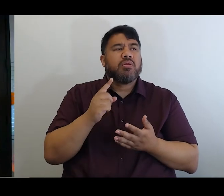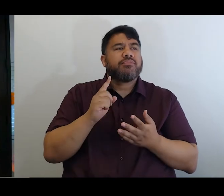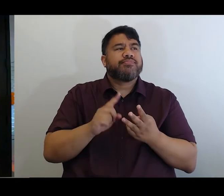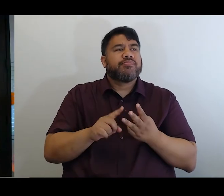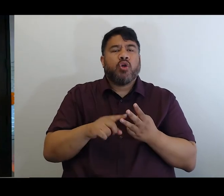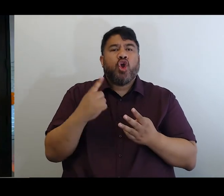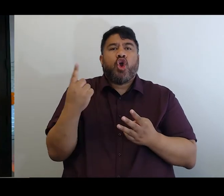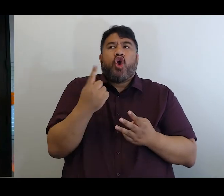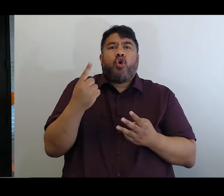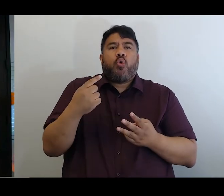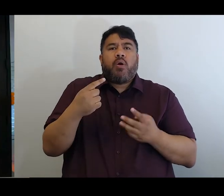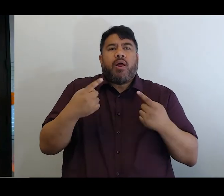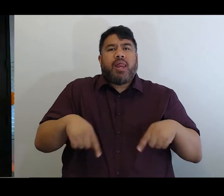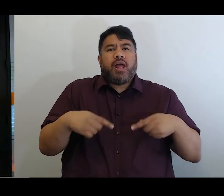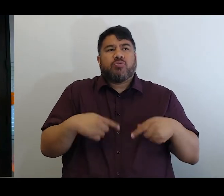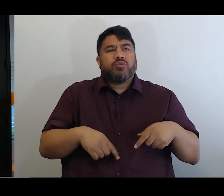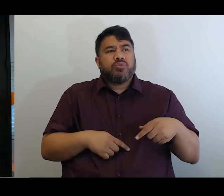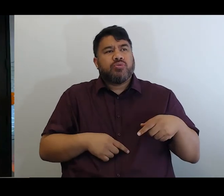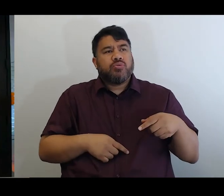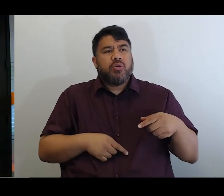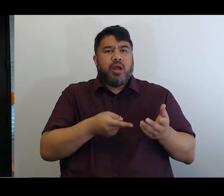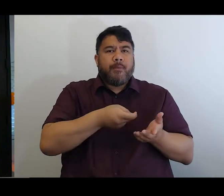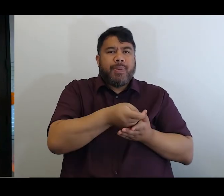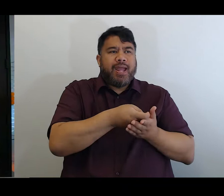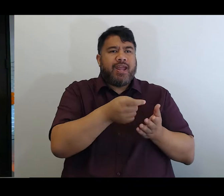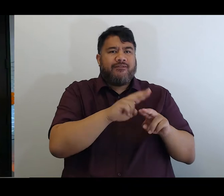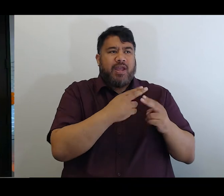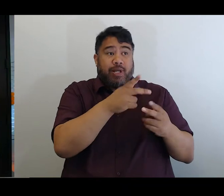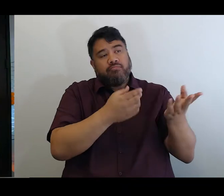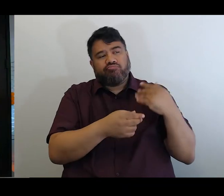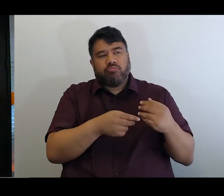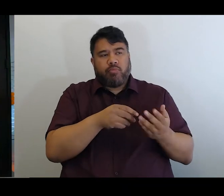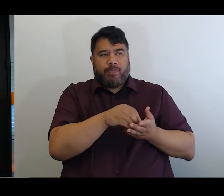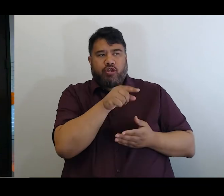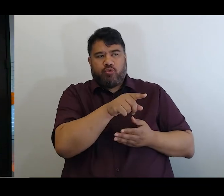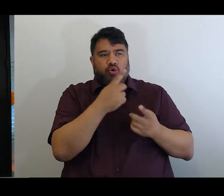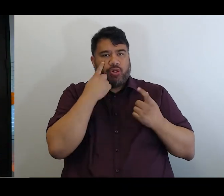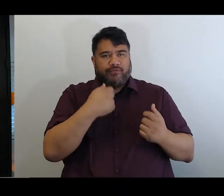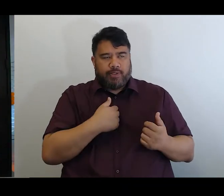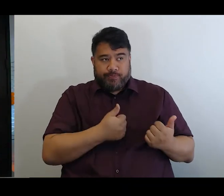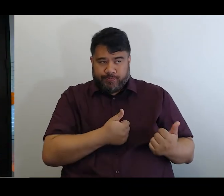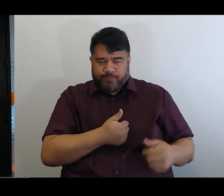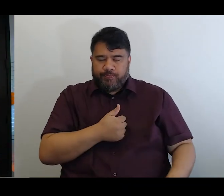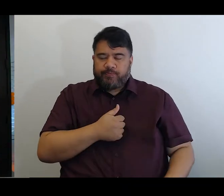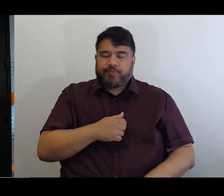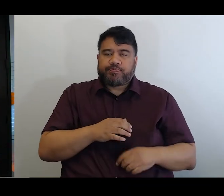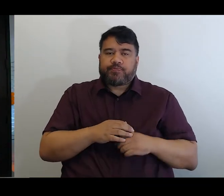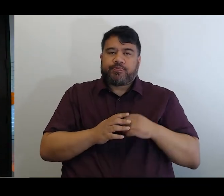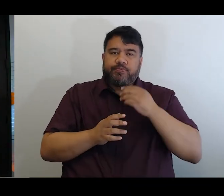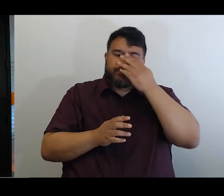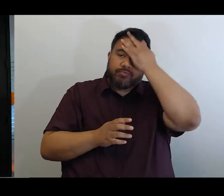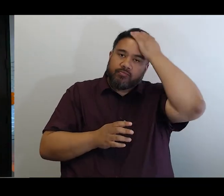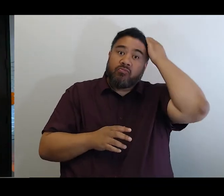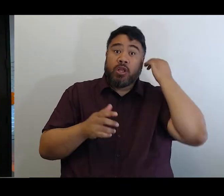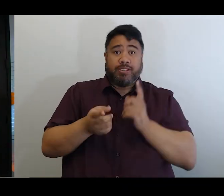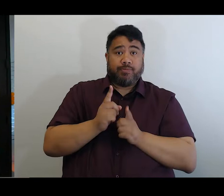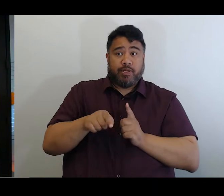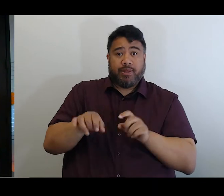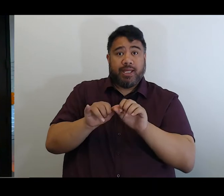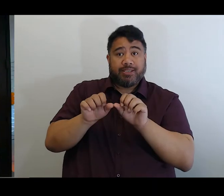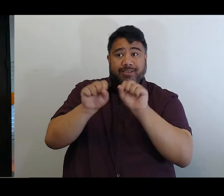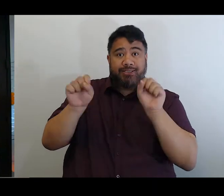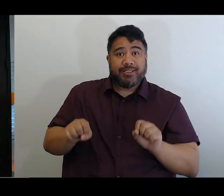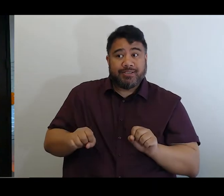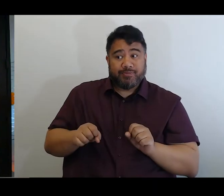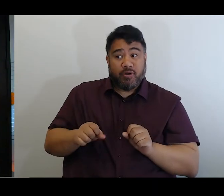I've heard that that flexibility helps, but I've also heard that it could be more easy to use. And too often, where the system requires more information.